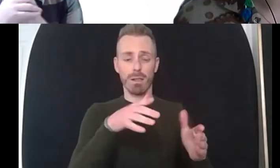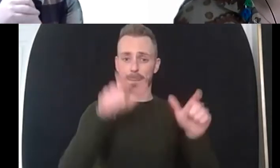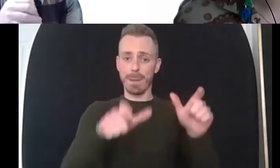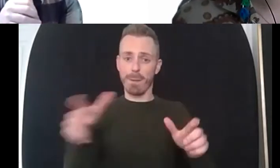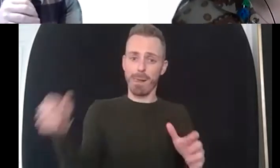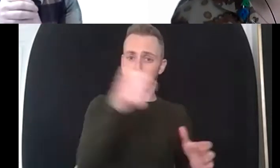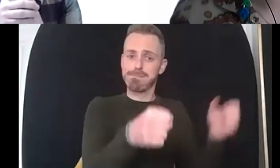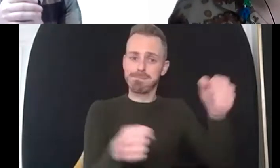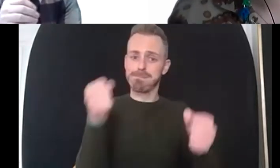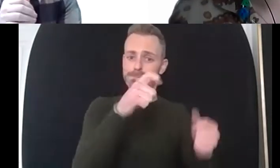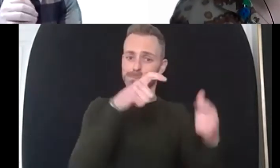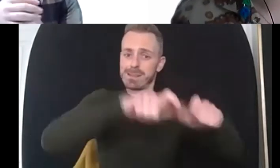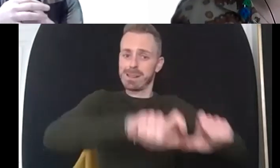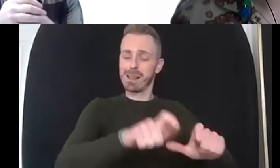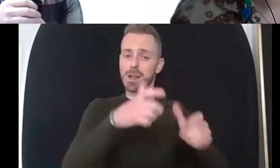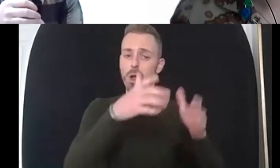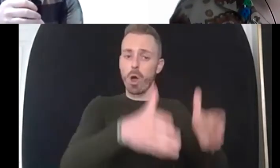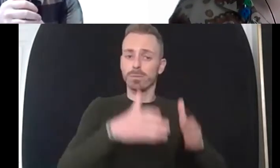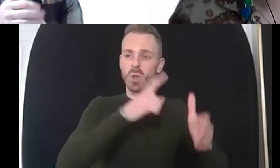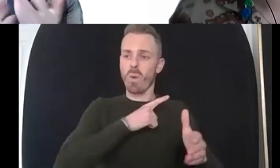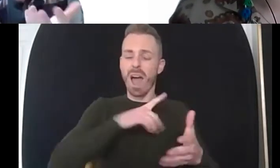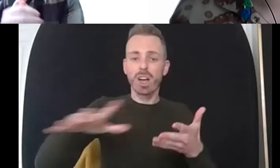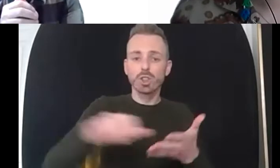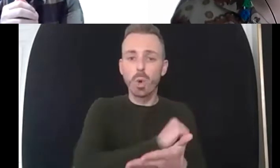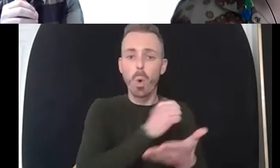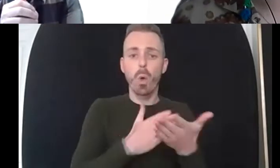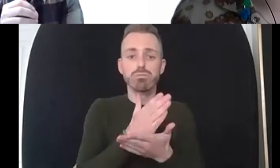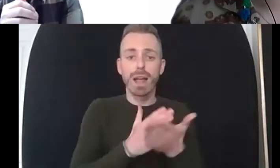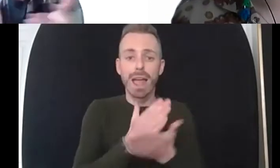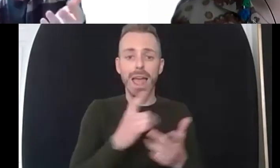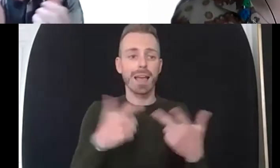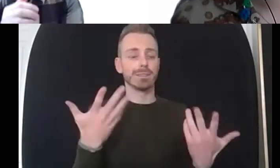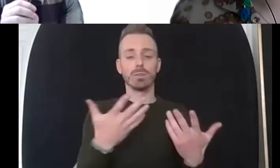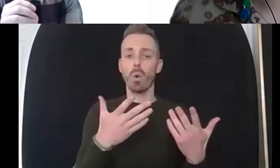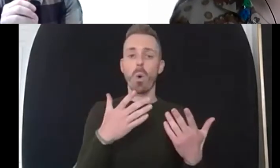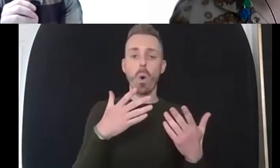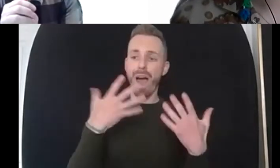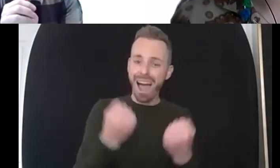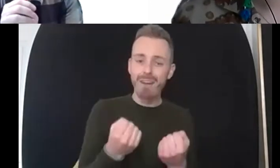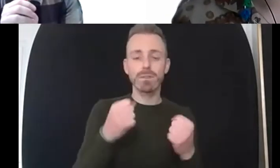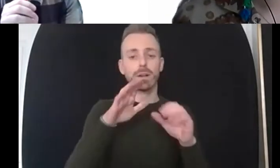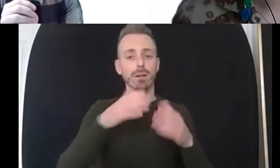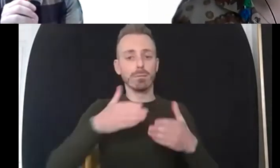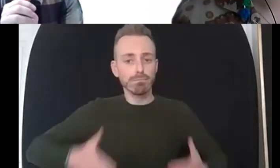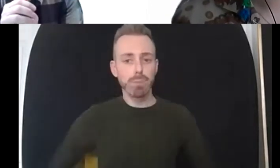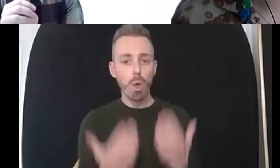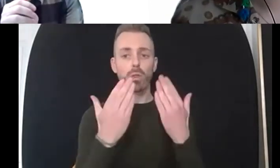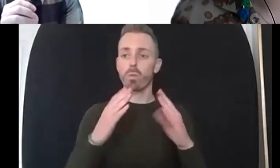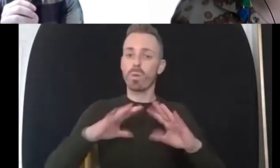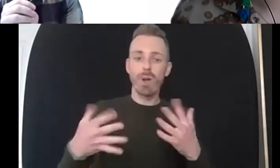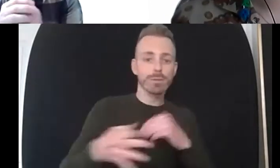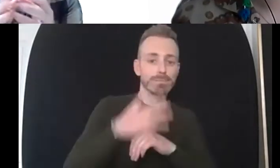or six months or having a child out of wedlock or being gay um lesbian or um sexual behavior not